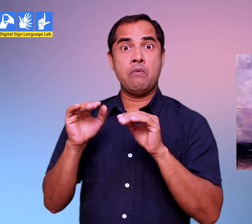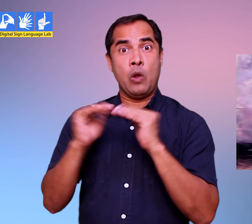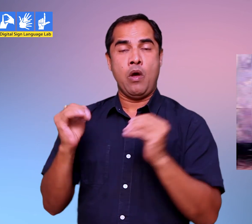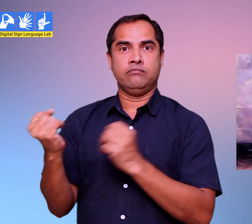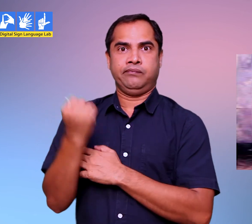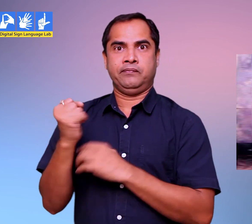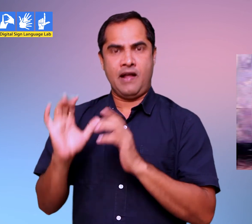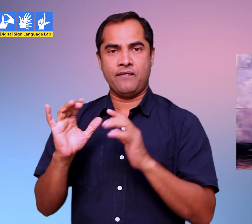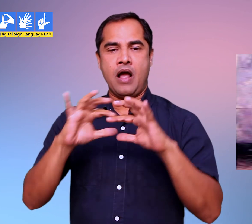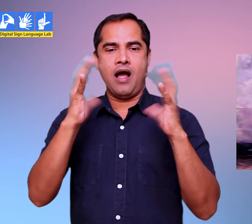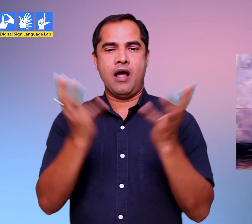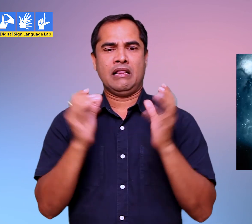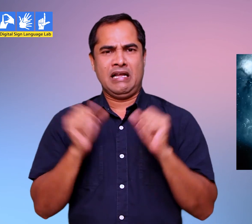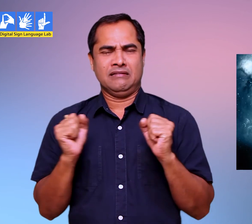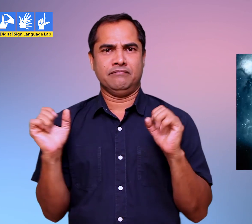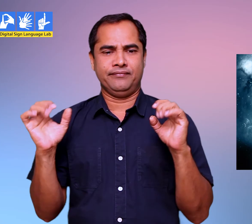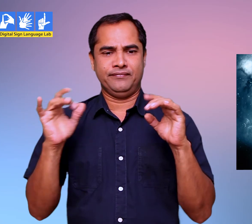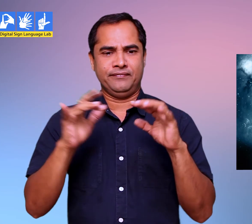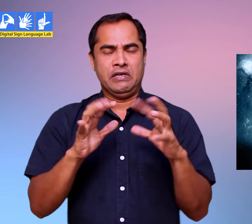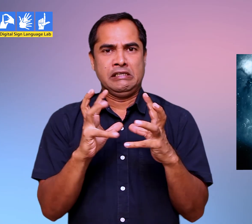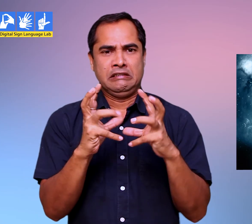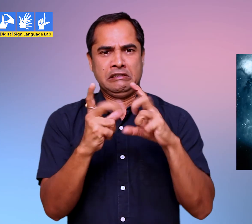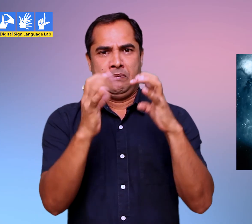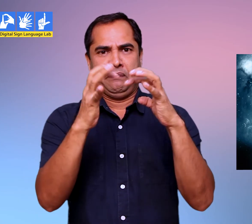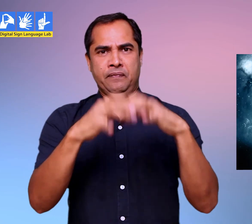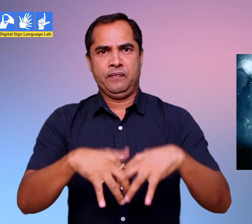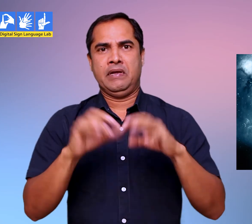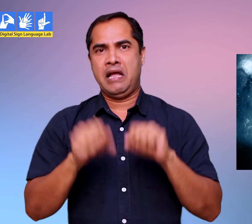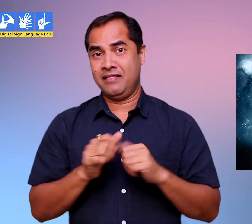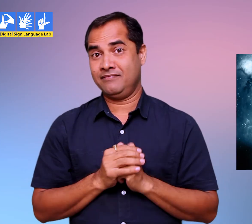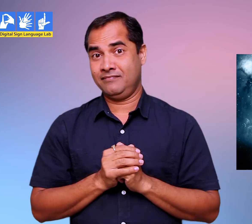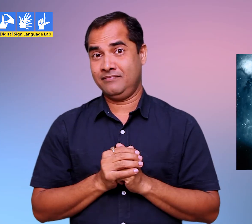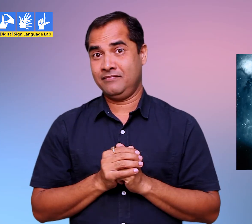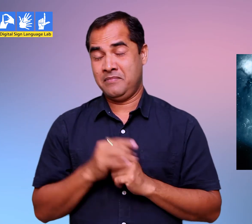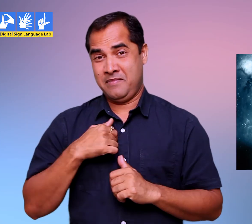powerful) To say that for destruction ice is also great and would